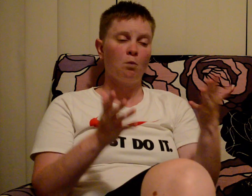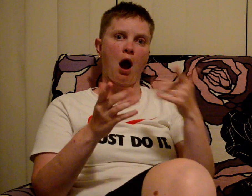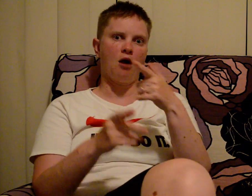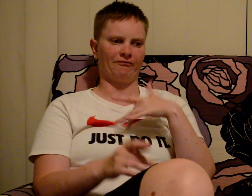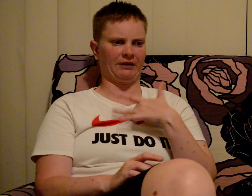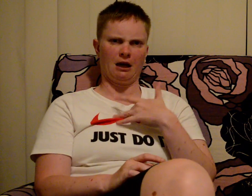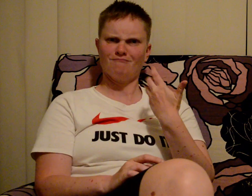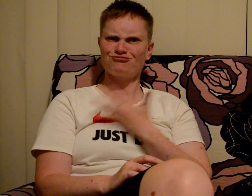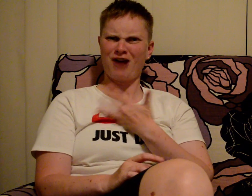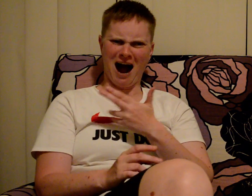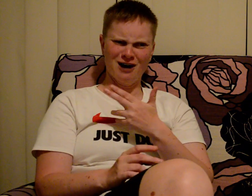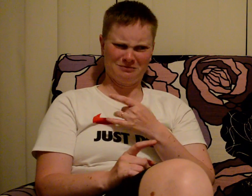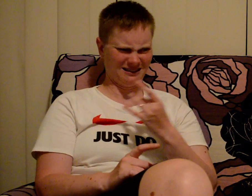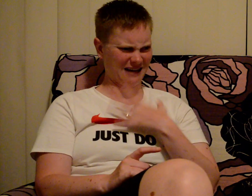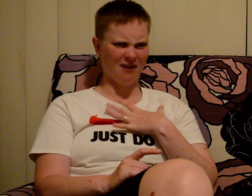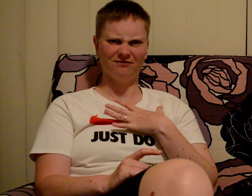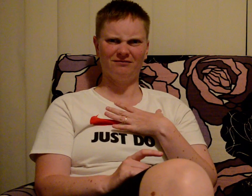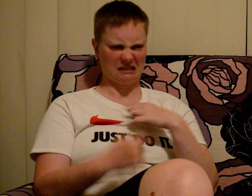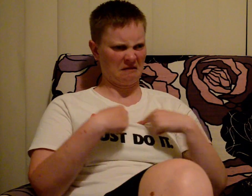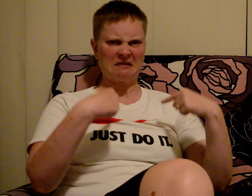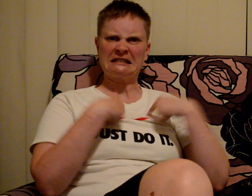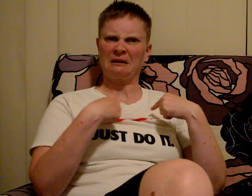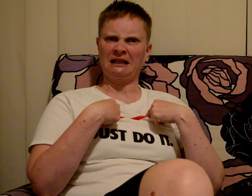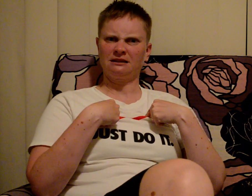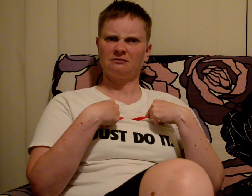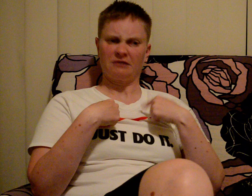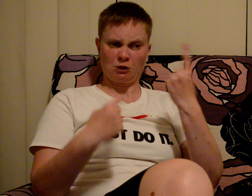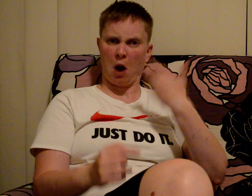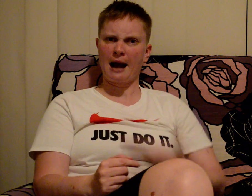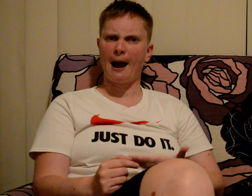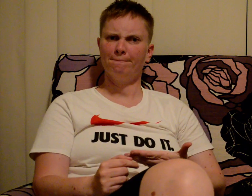where you have the pride of yourself and tell anyone, "this is me, this is who I am."